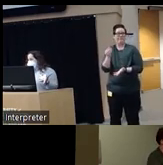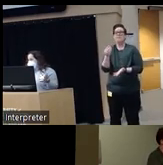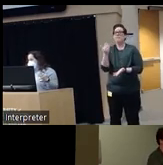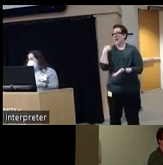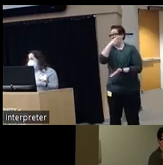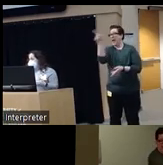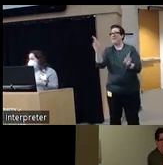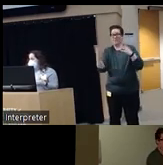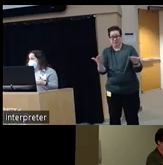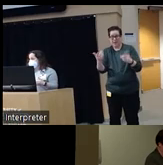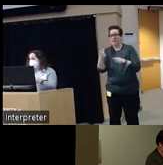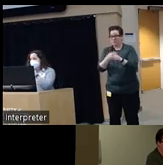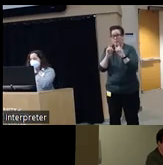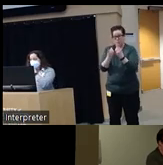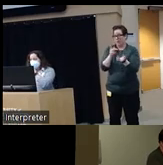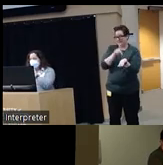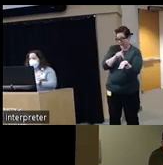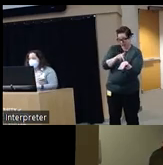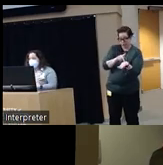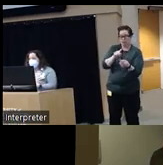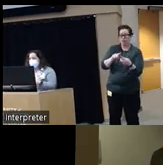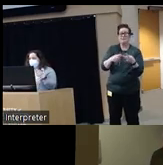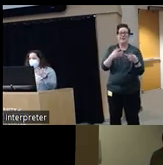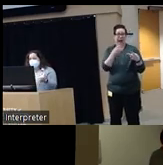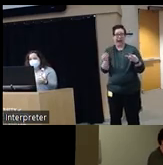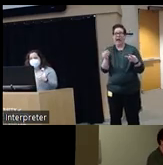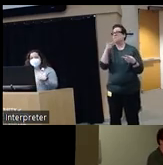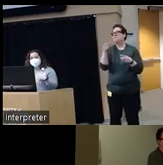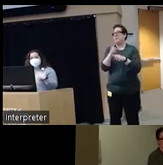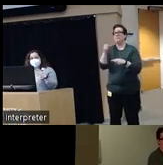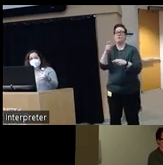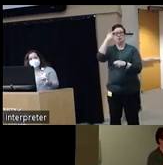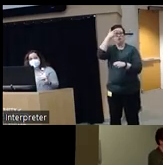room not only from our department of Psychiatry um but also from trauma surgery from others